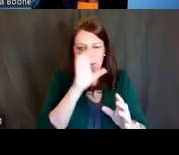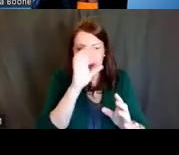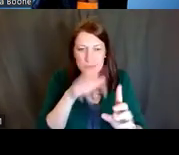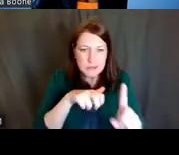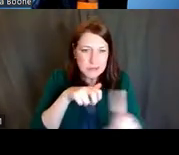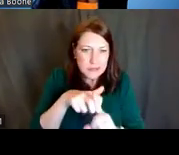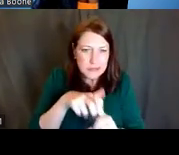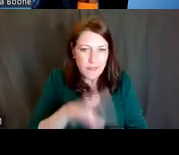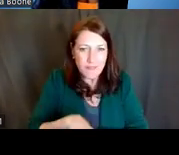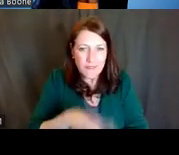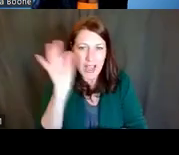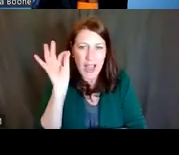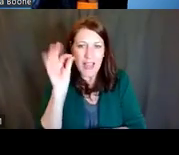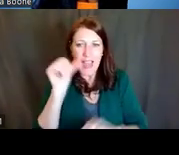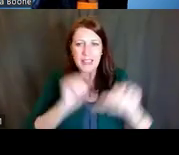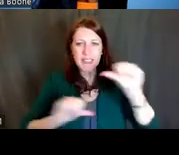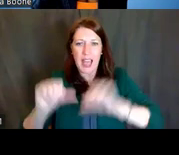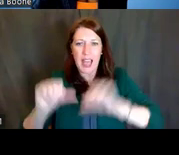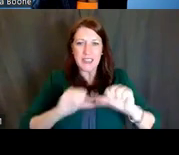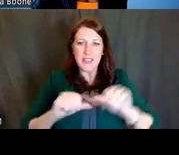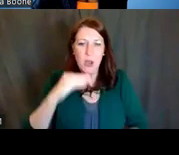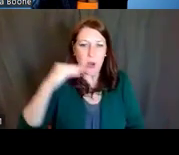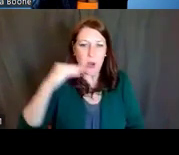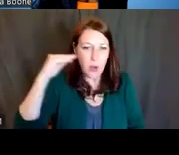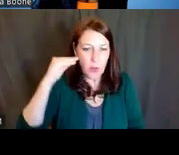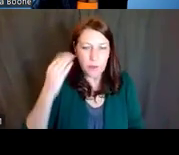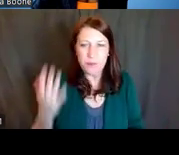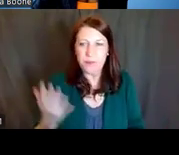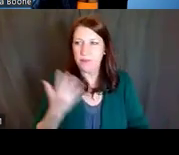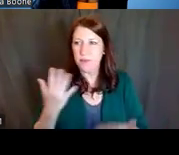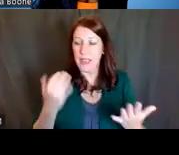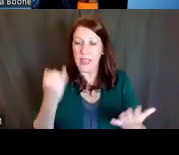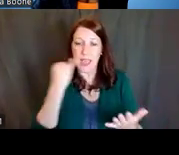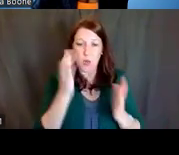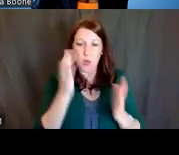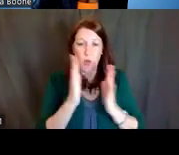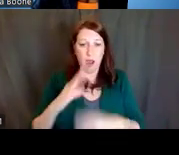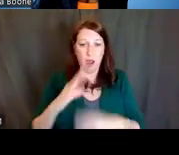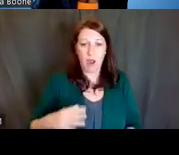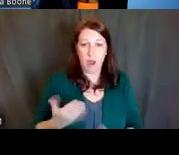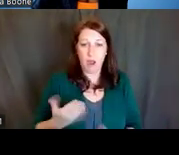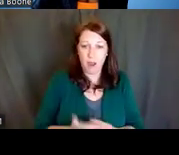who and when to talk to when applying for F's and K's, or fellowships and career development awards,